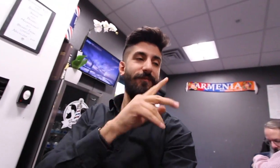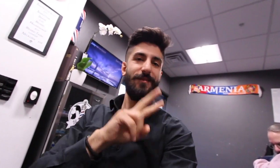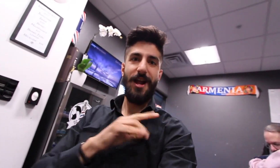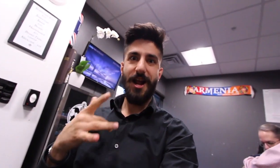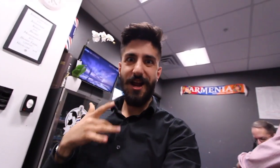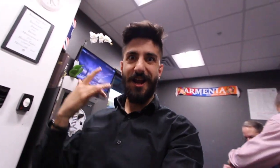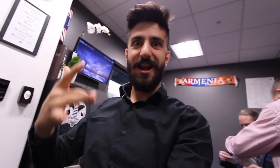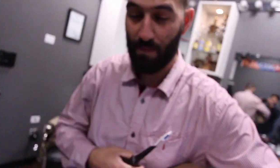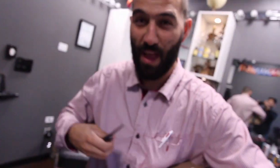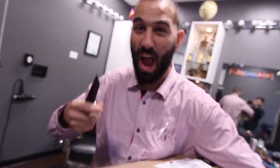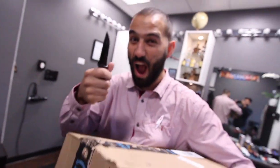Varo is too excited!